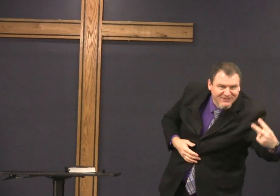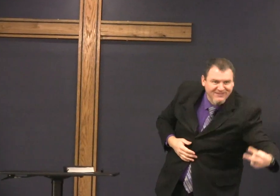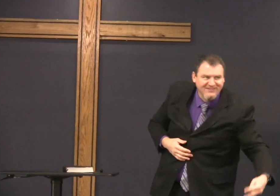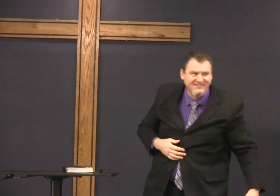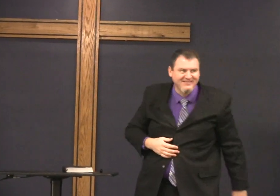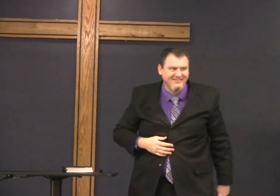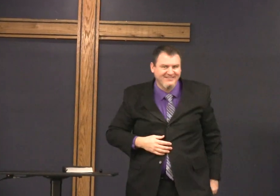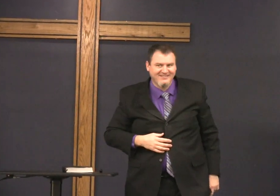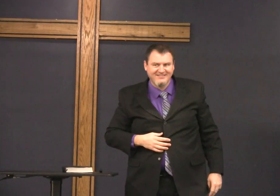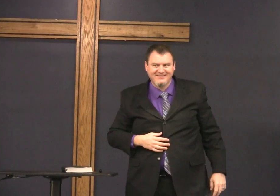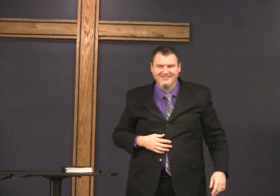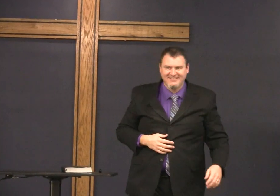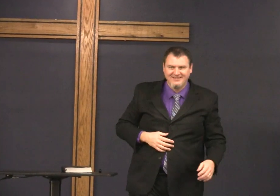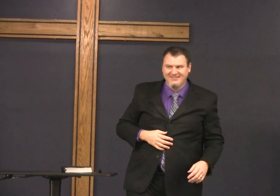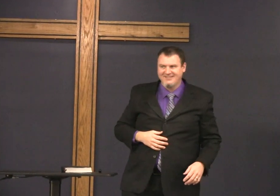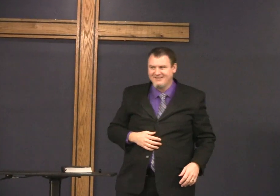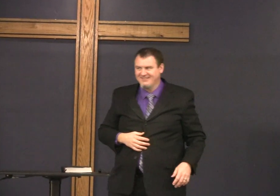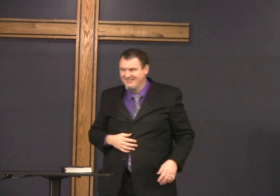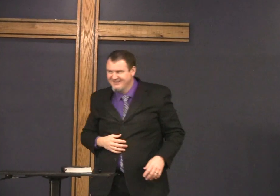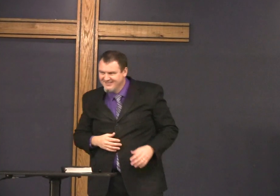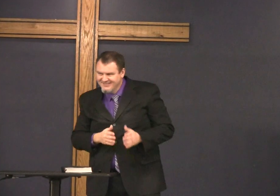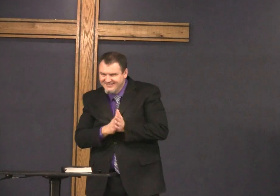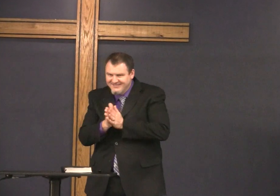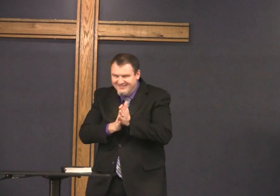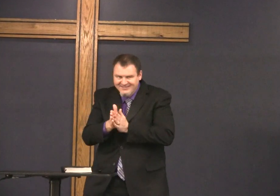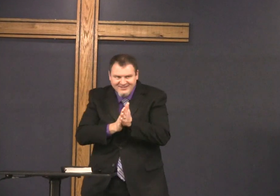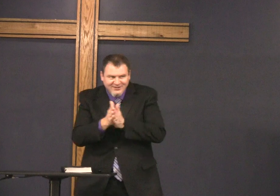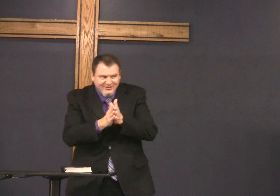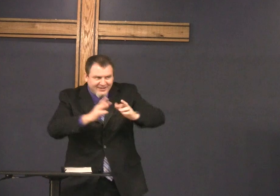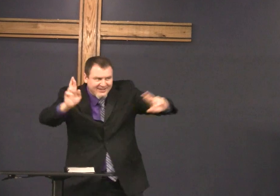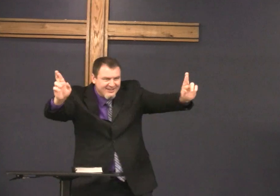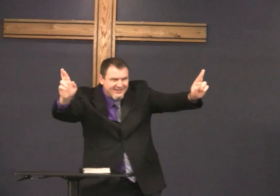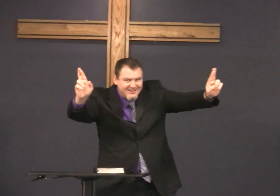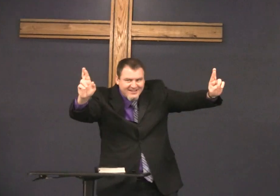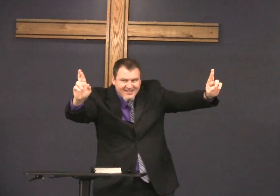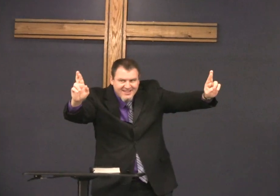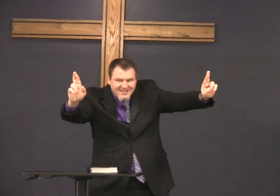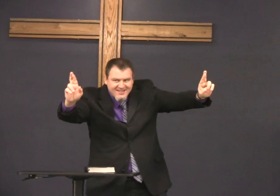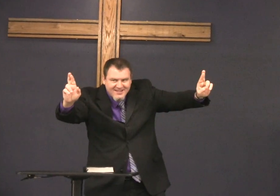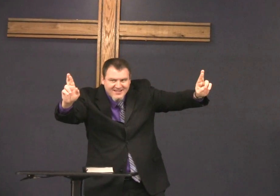now today we're going to look at two is everyone ready